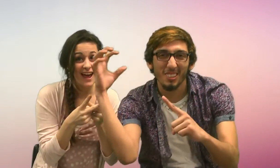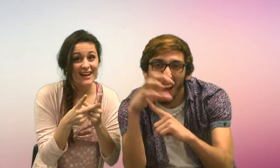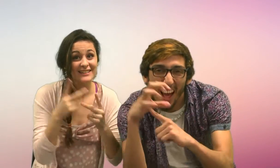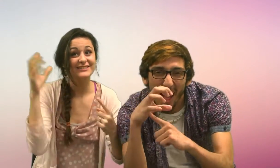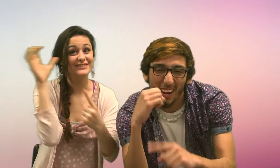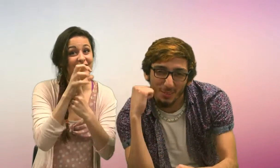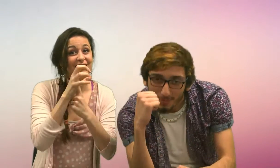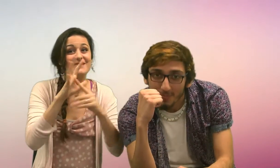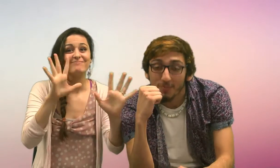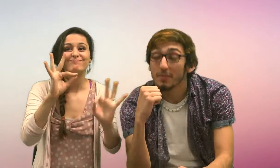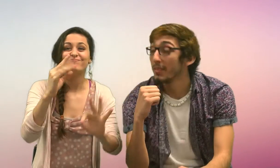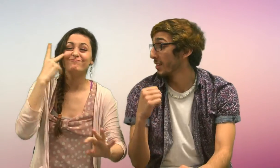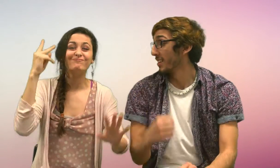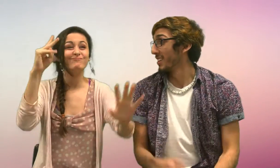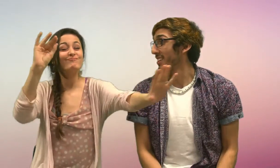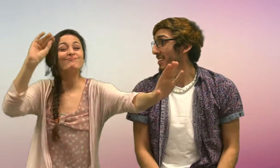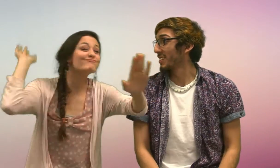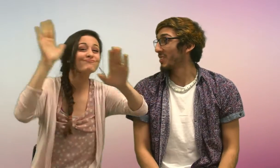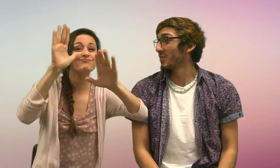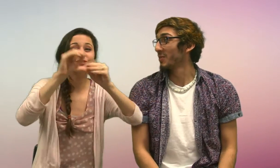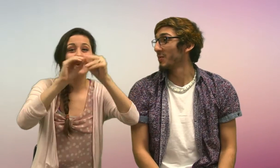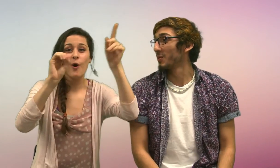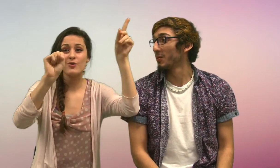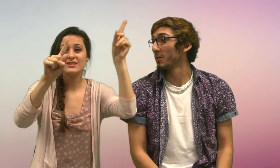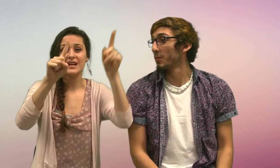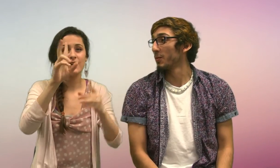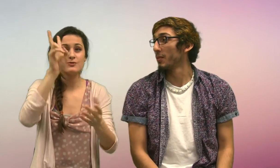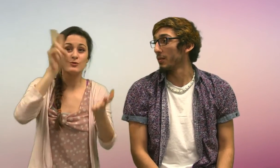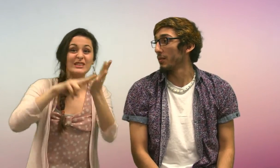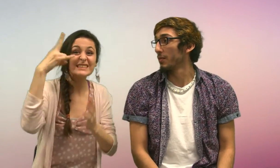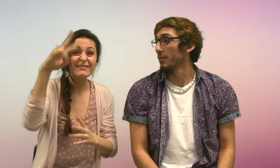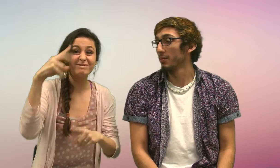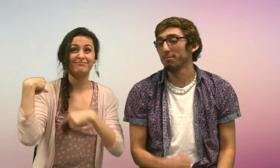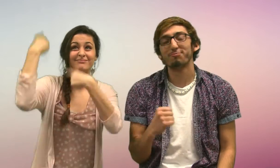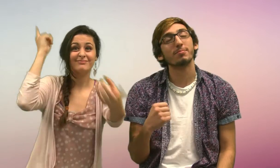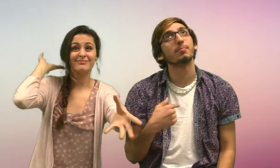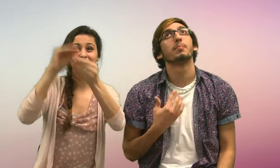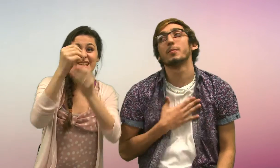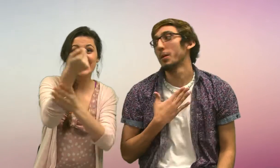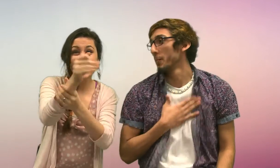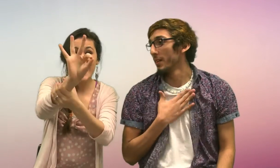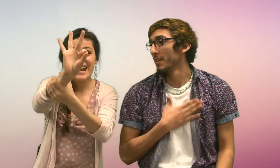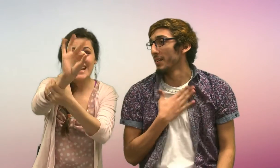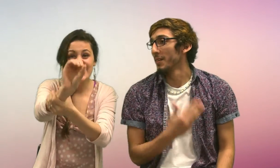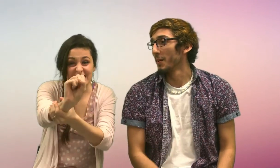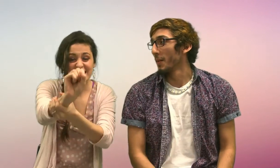Champ! We will have a banner in the gym showing 2017 since our last banner in 1990.